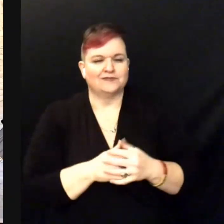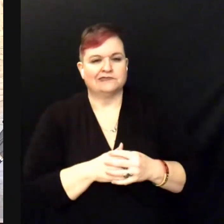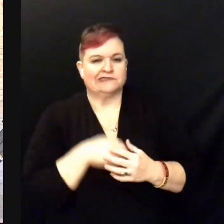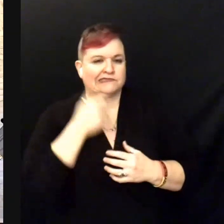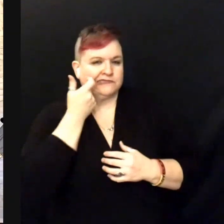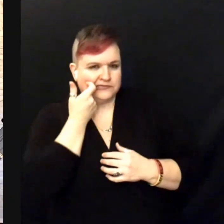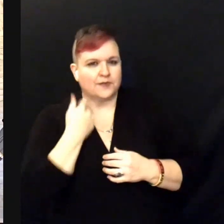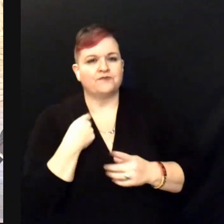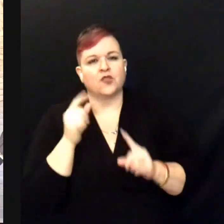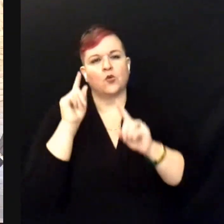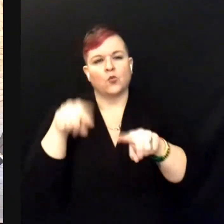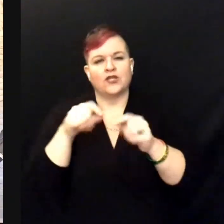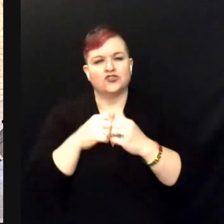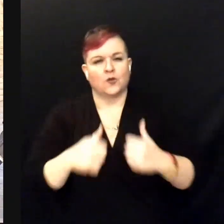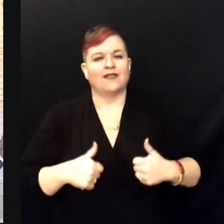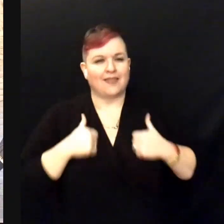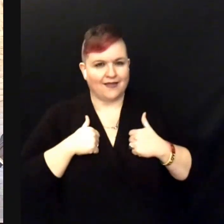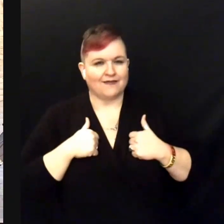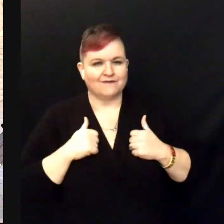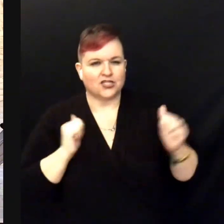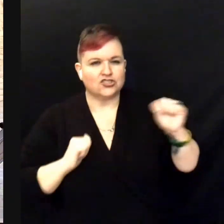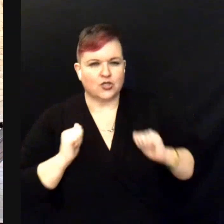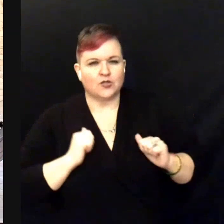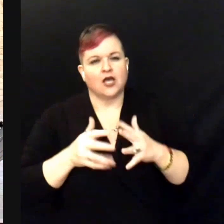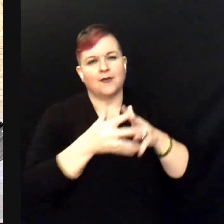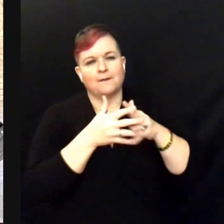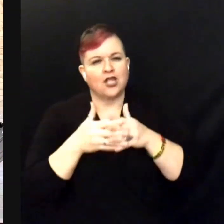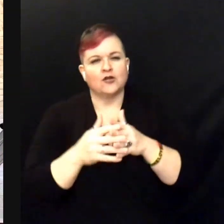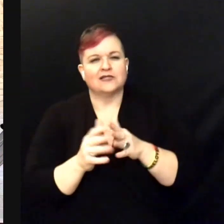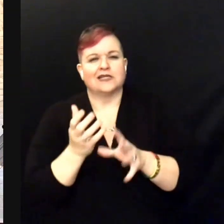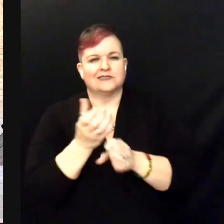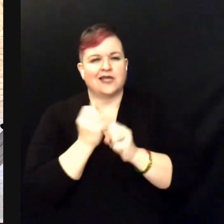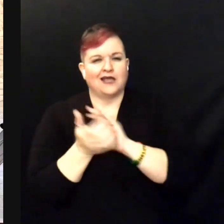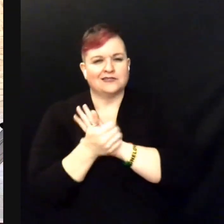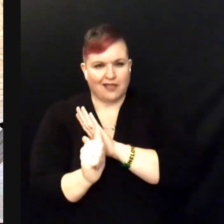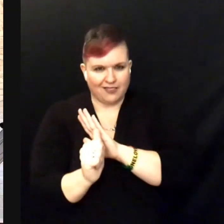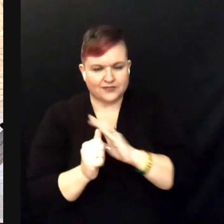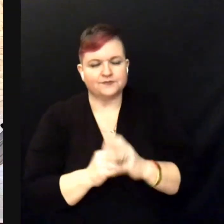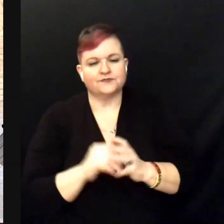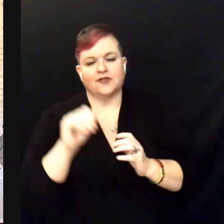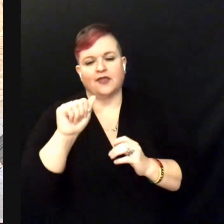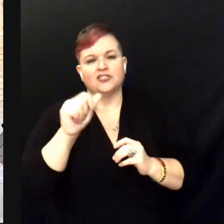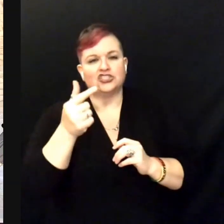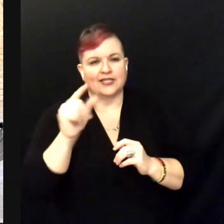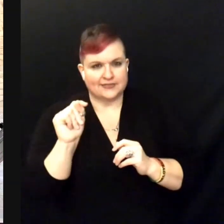to the live shows on "America's Got Talent" I was so nervous